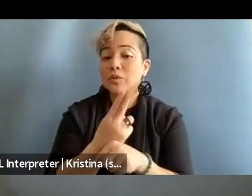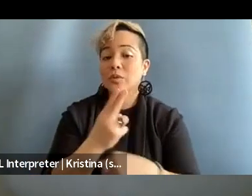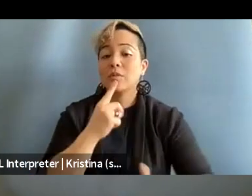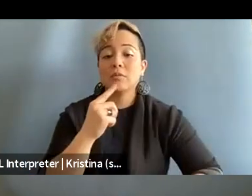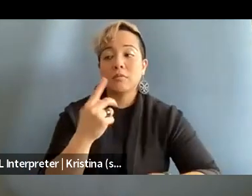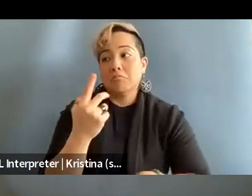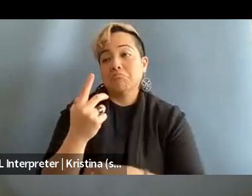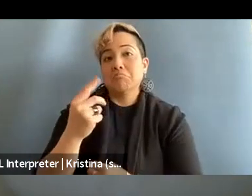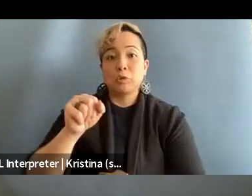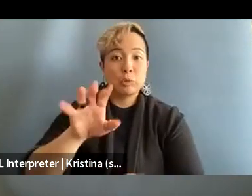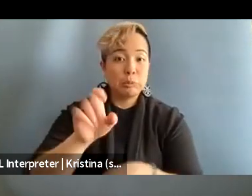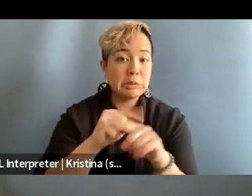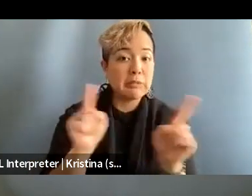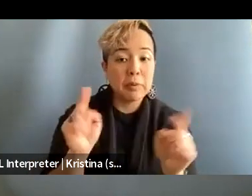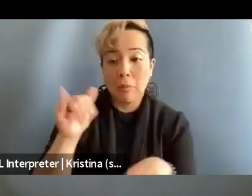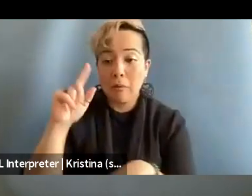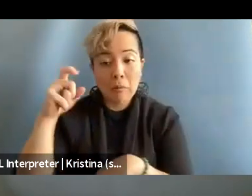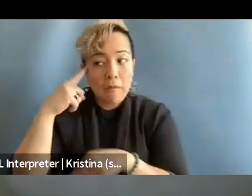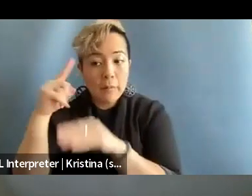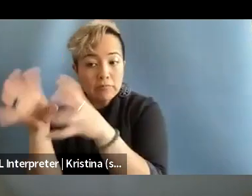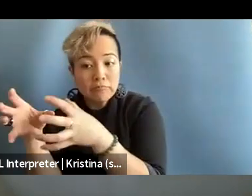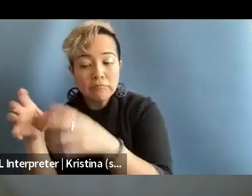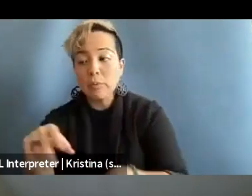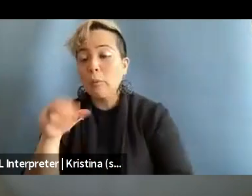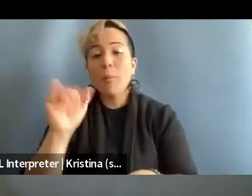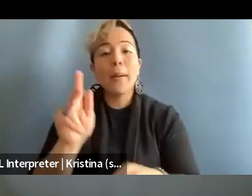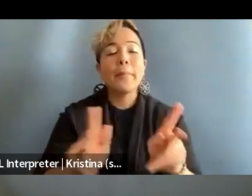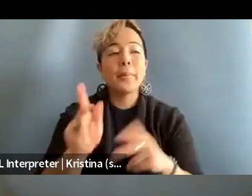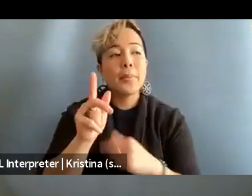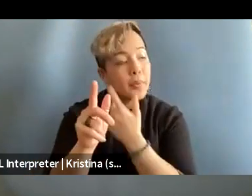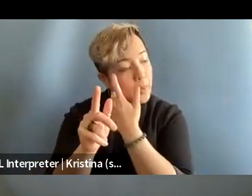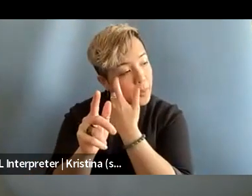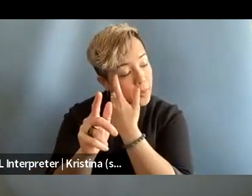it could be different by a government entity or people who, groups who are,